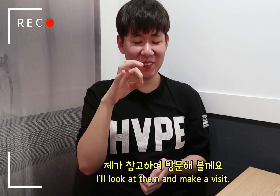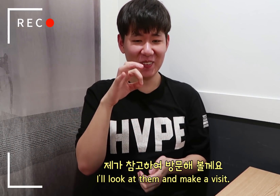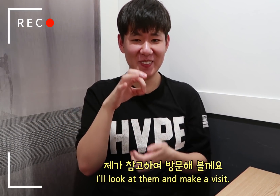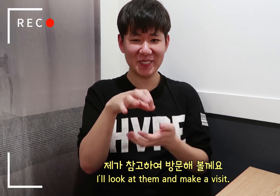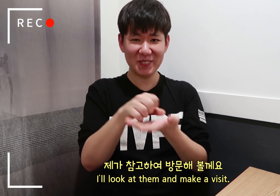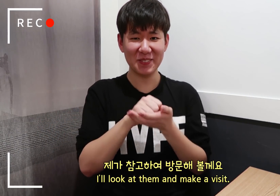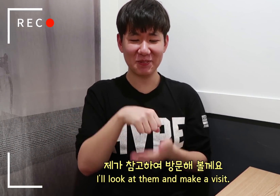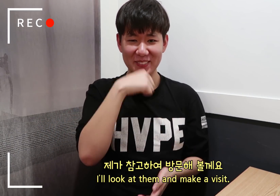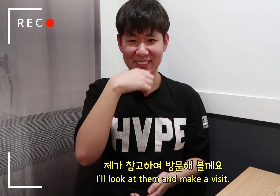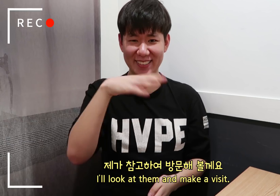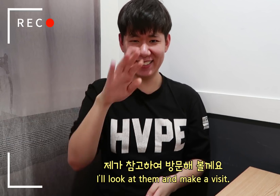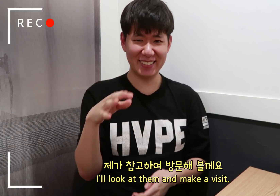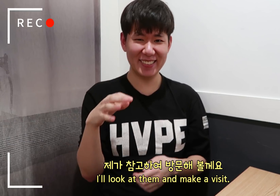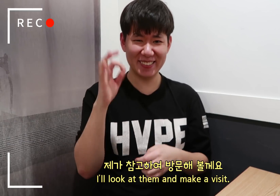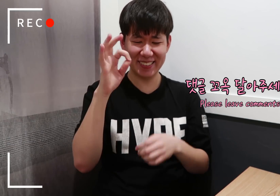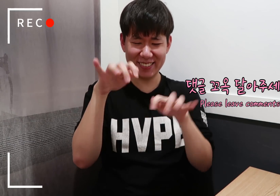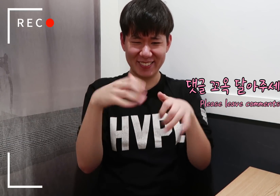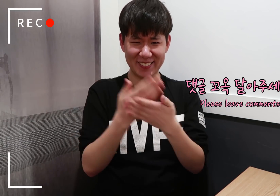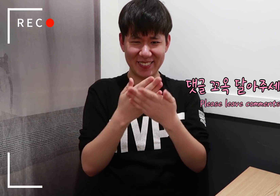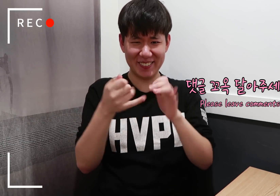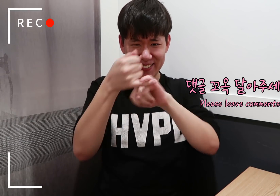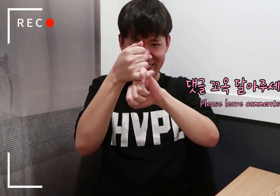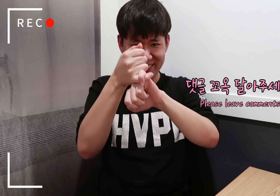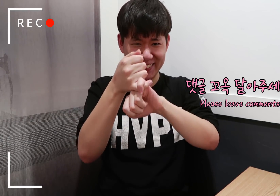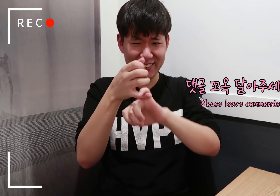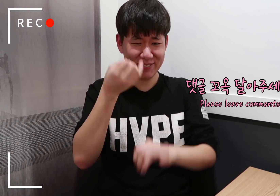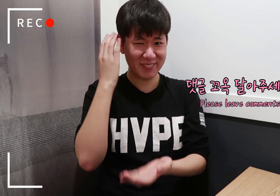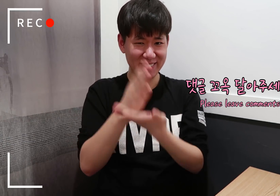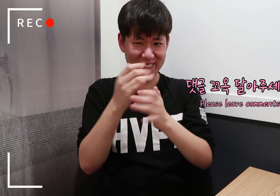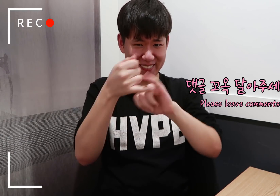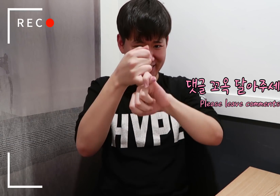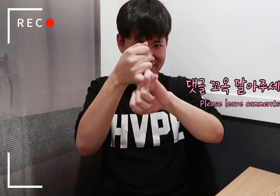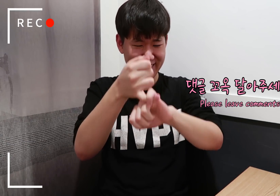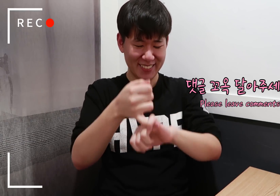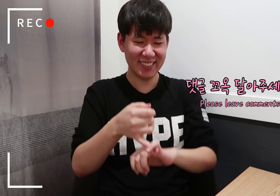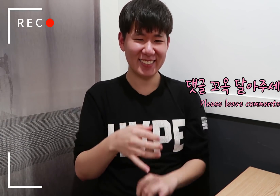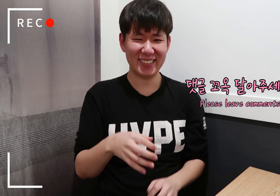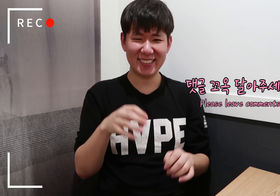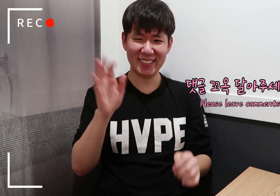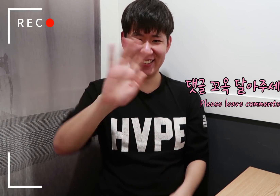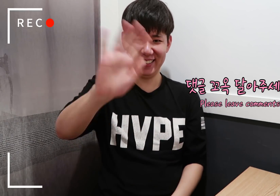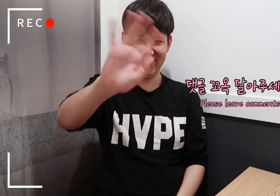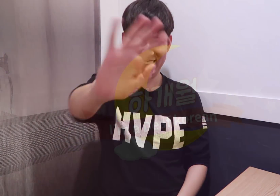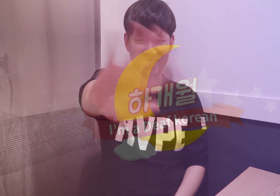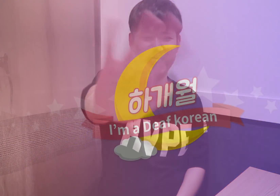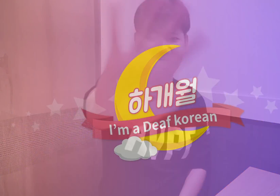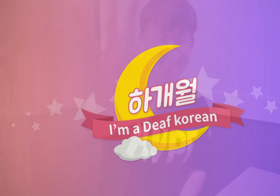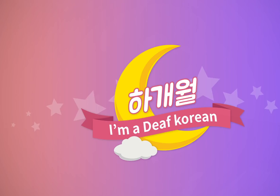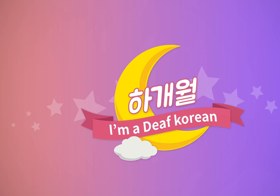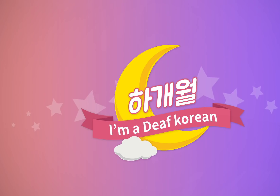I’ll look at them and make a visit. Please leave comments!!